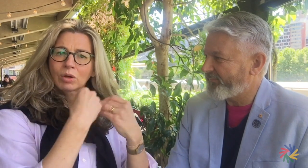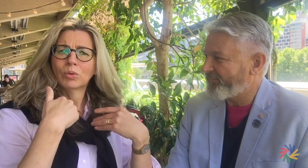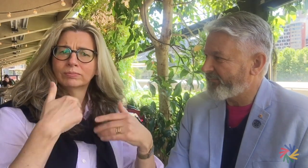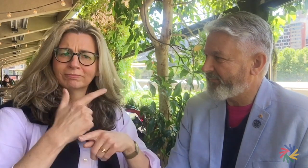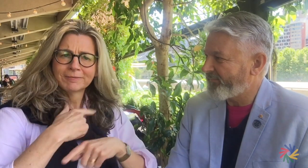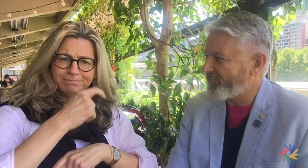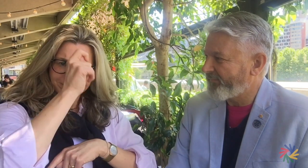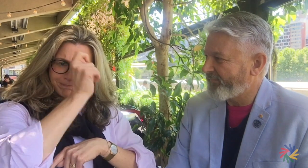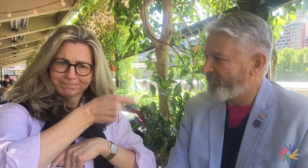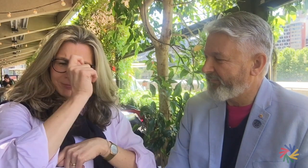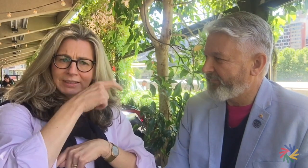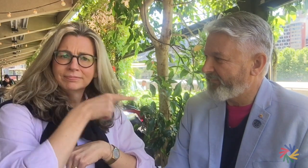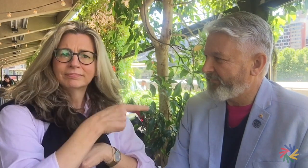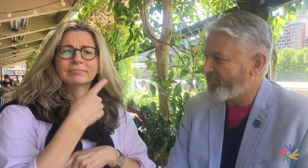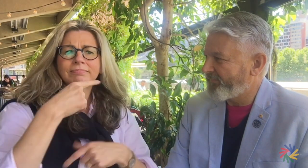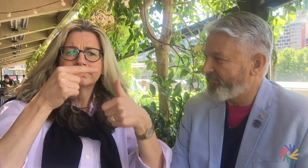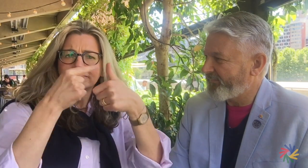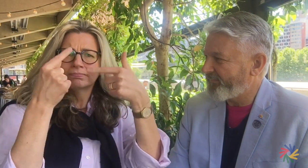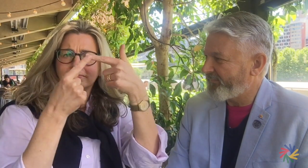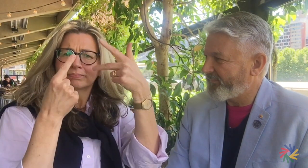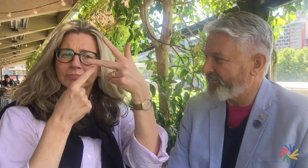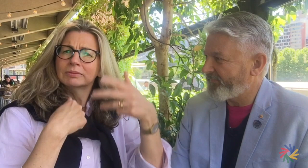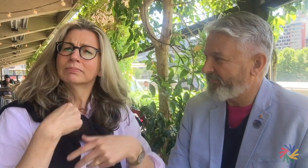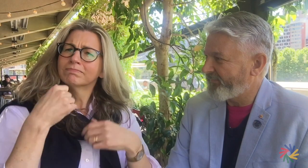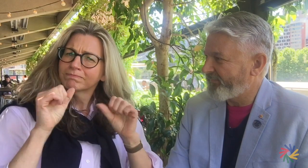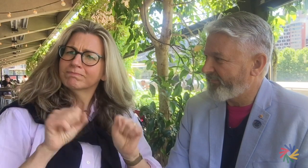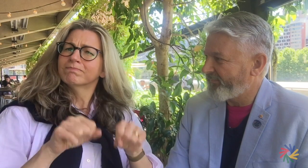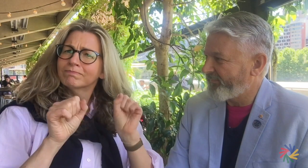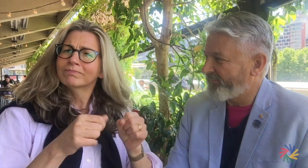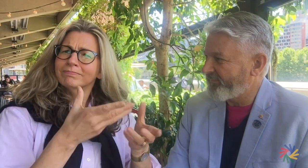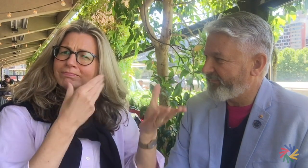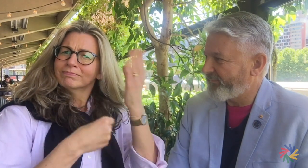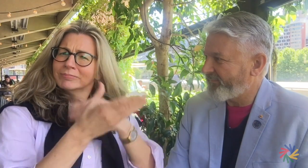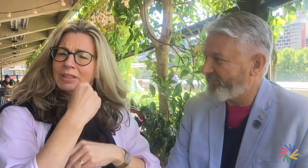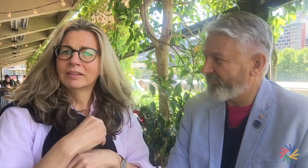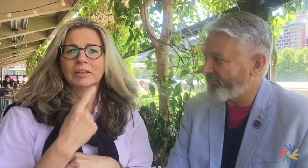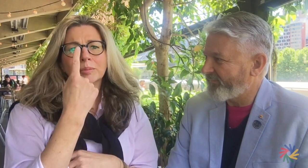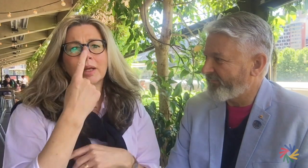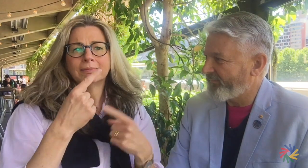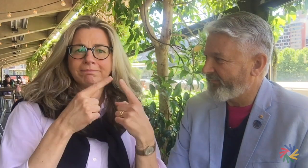that makes an organisation successful on the international stage.